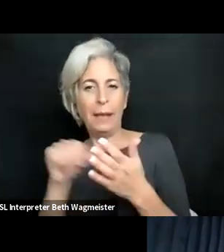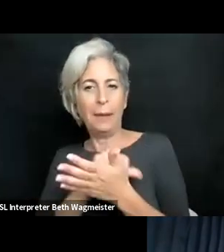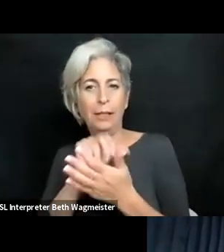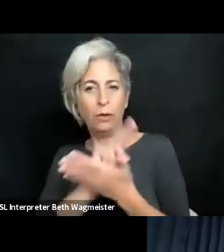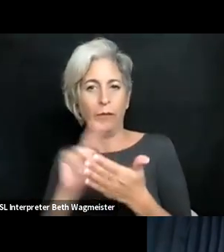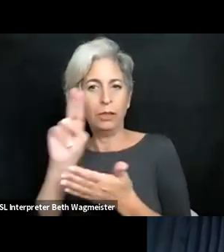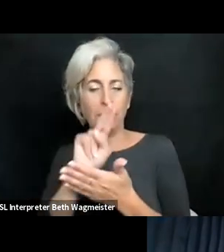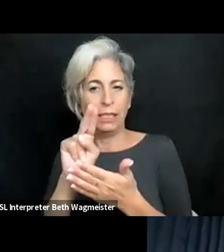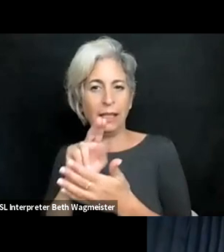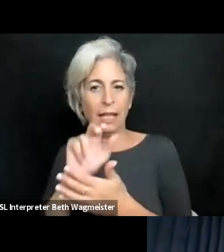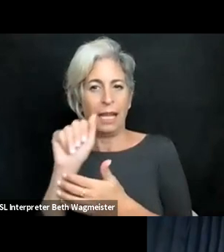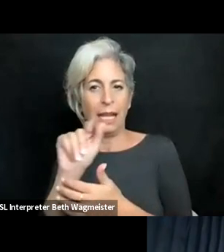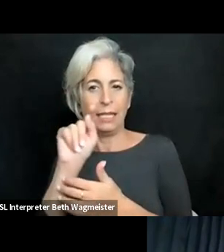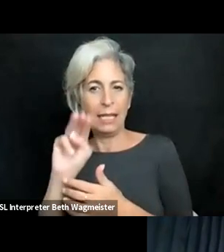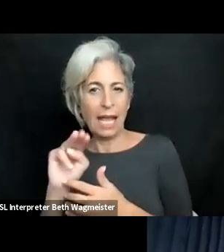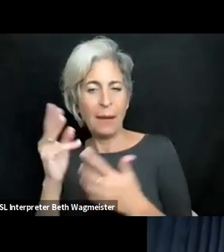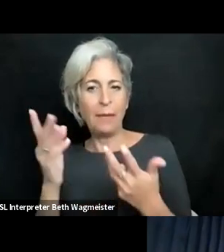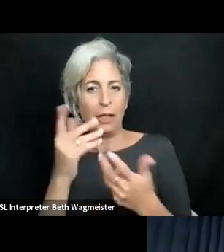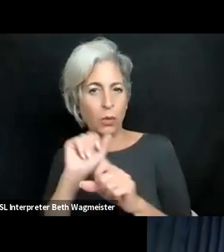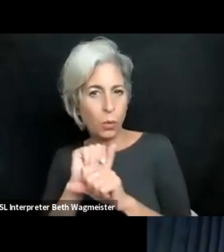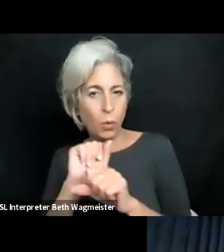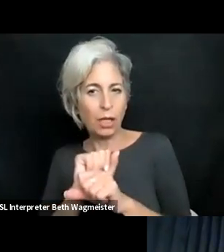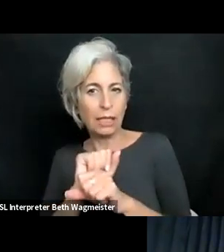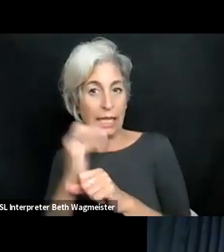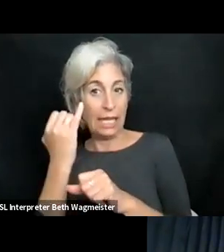hank you very much. I think the day